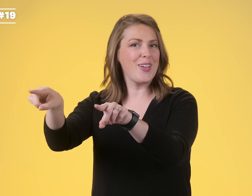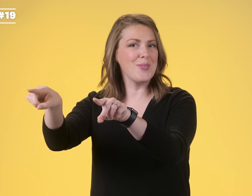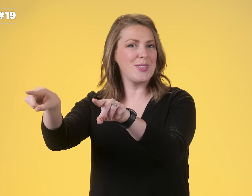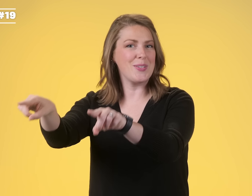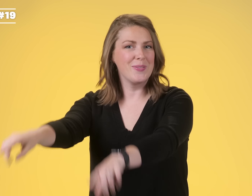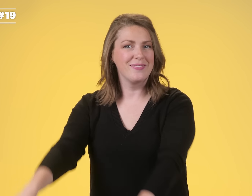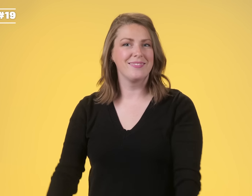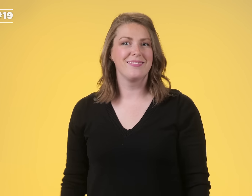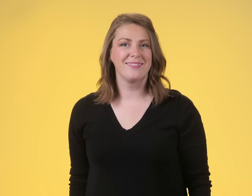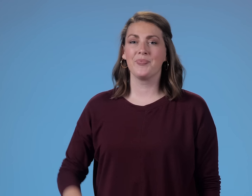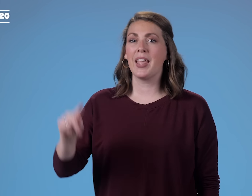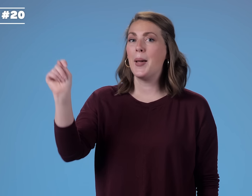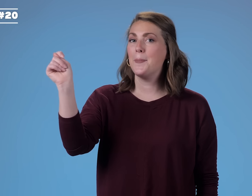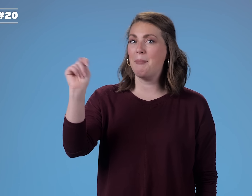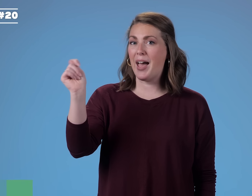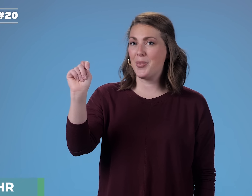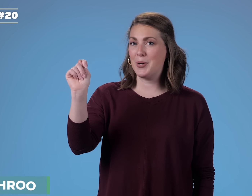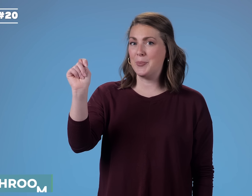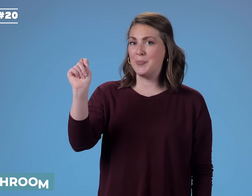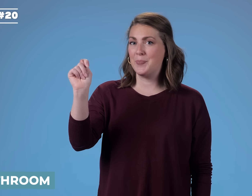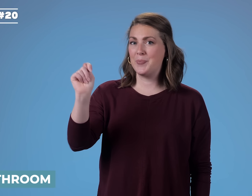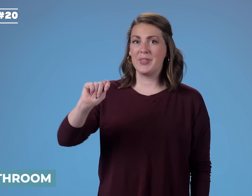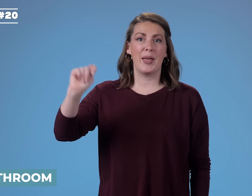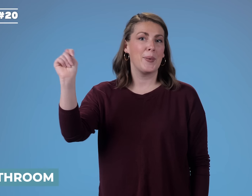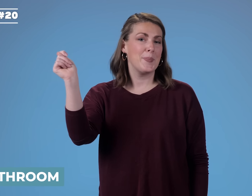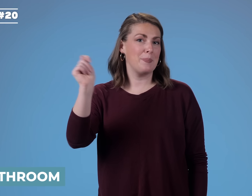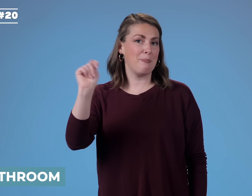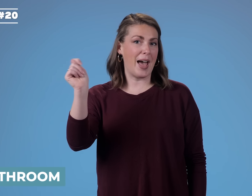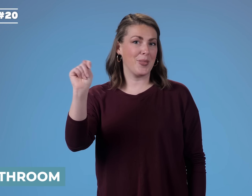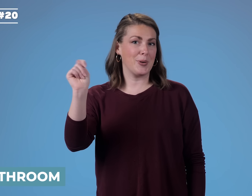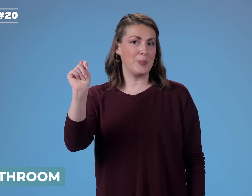GO-To BATHROOM BATHROOM